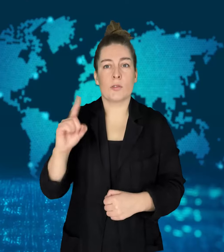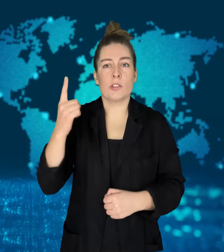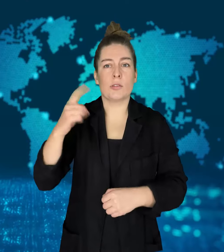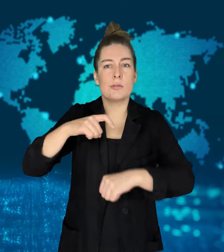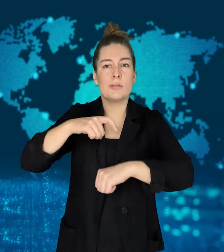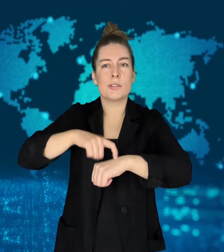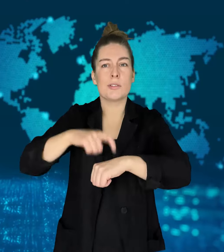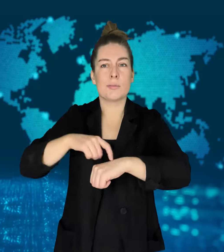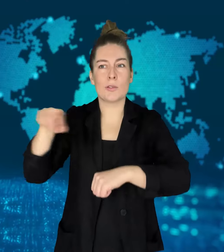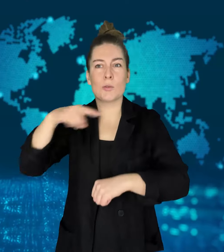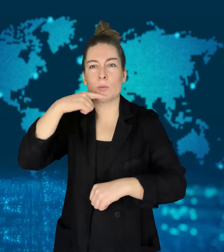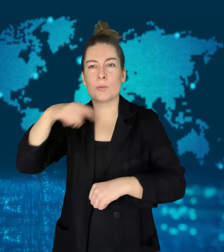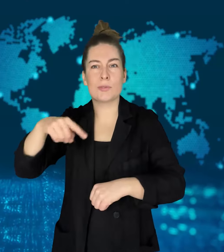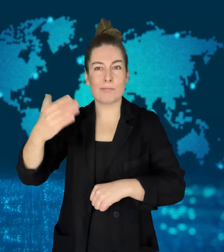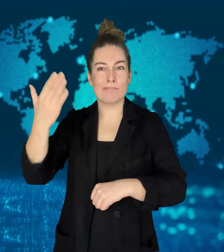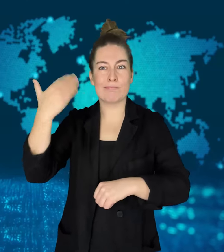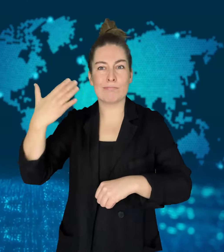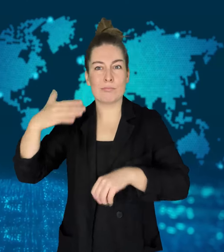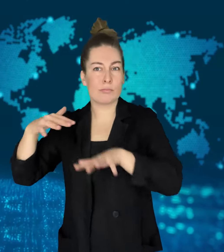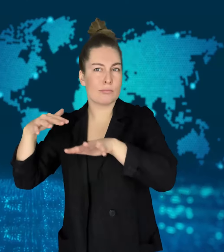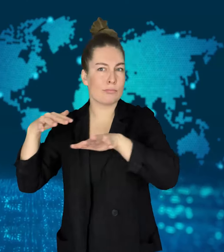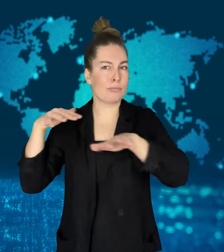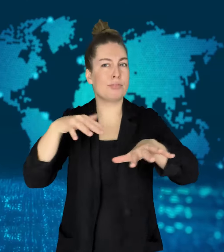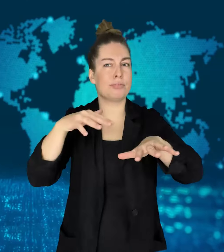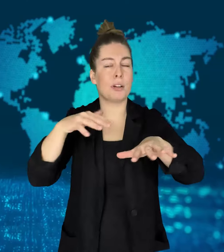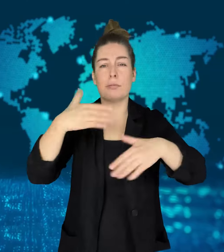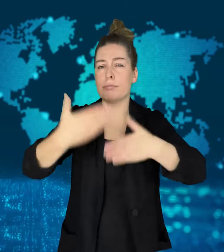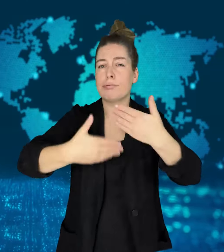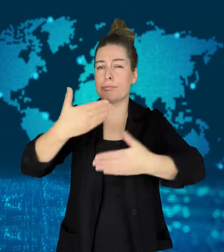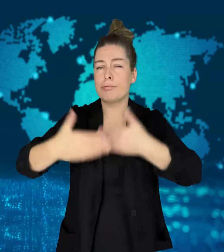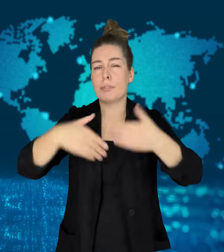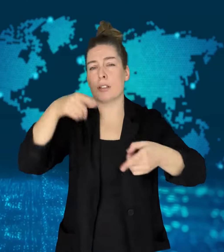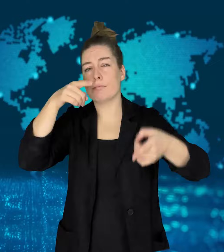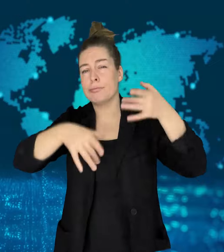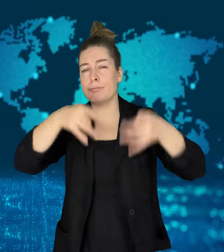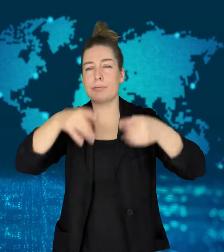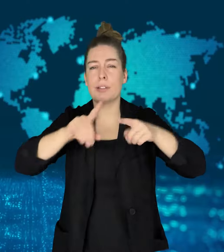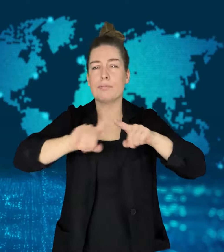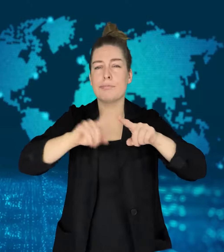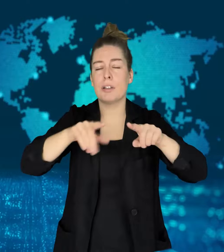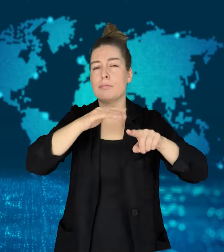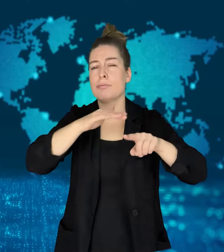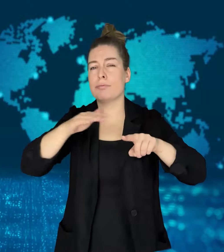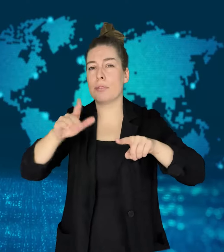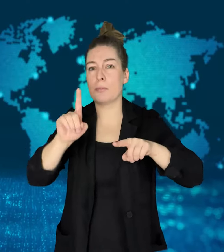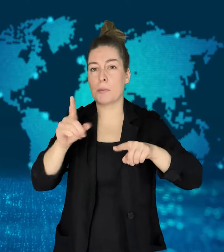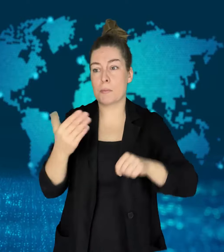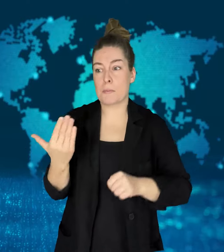[MONIKA]: Before the new year, Russia launched its biggest air attack